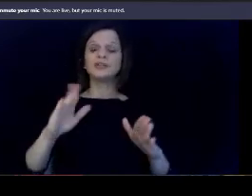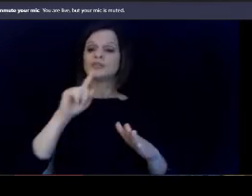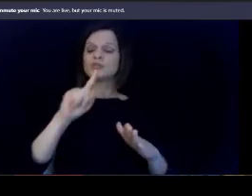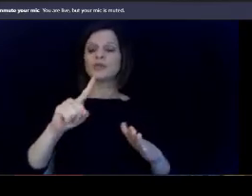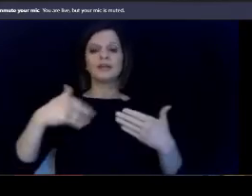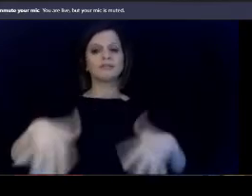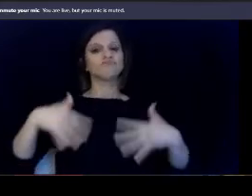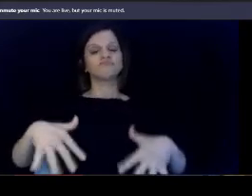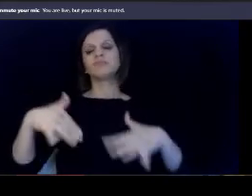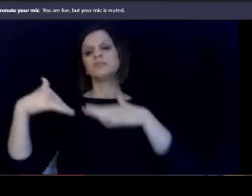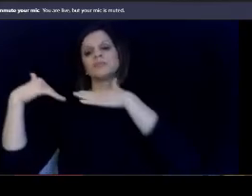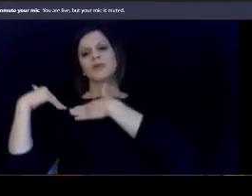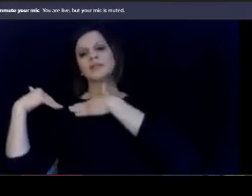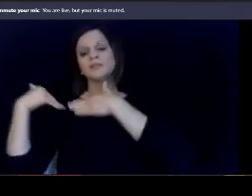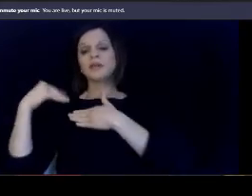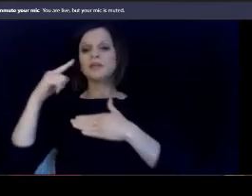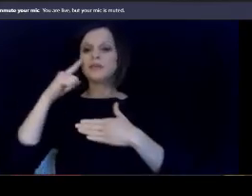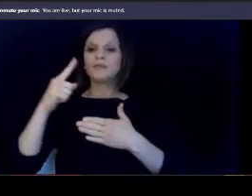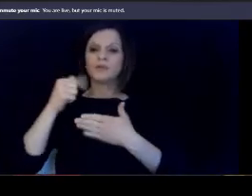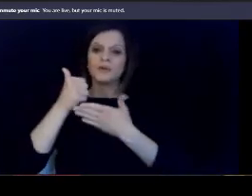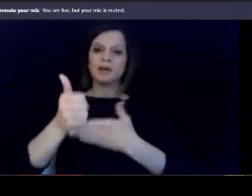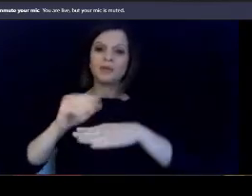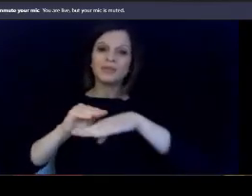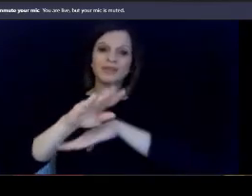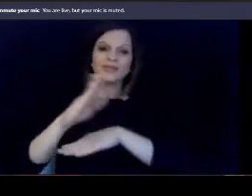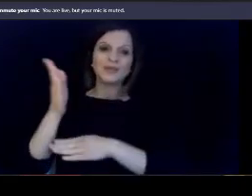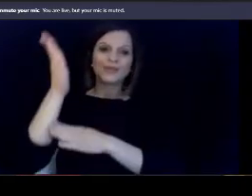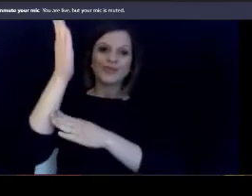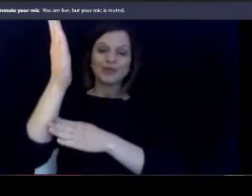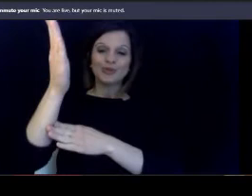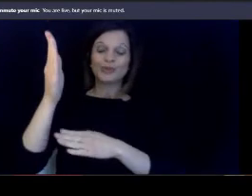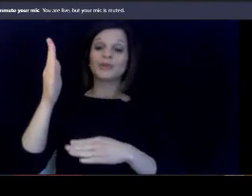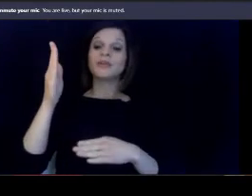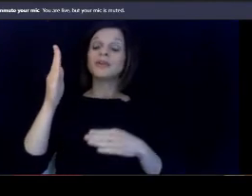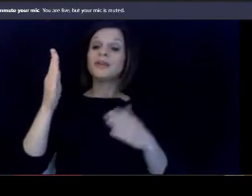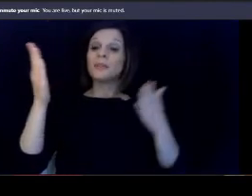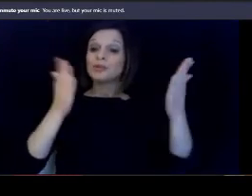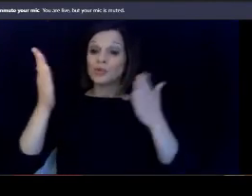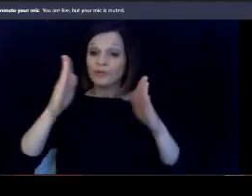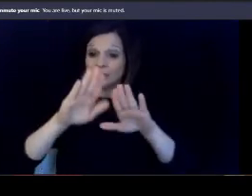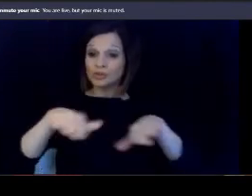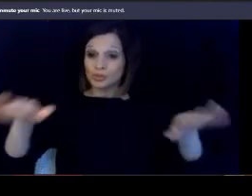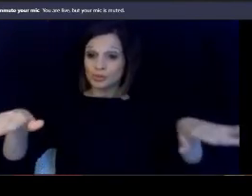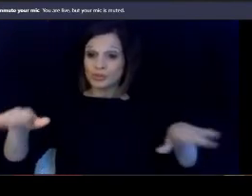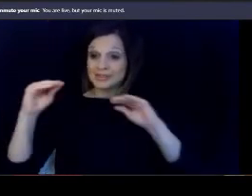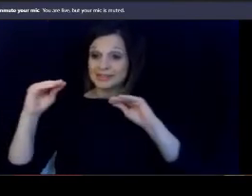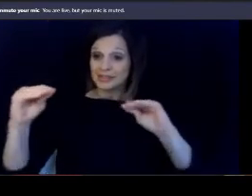and responsibility of helping shape the future of. the Commonwealth by serving our children. But we have.